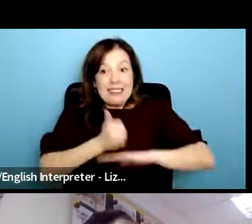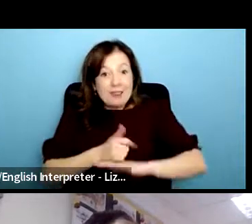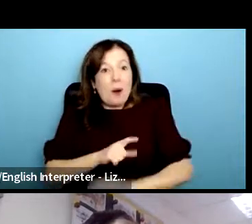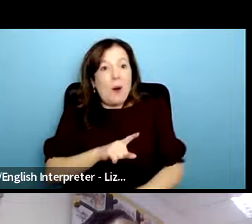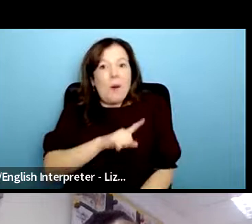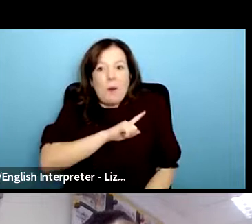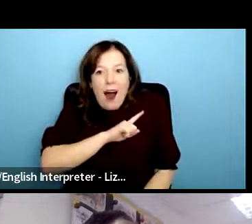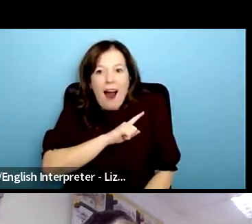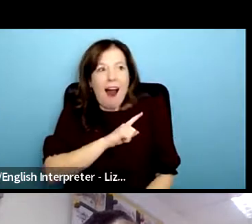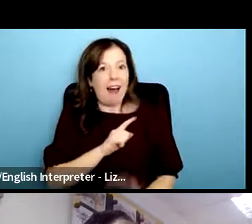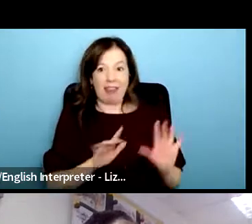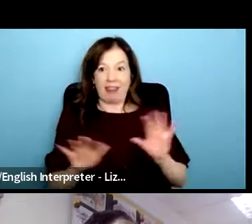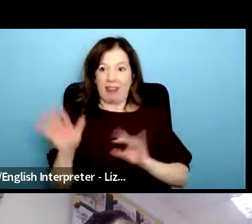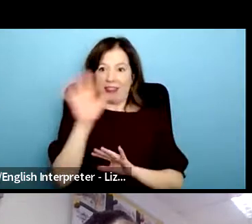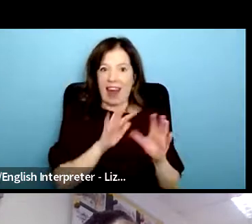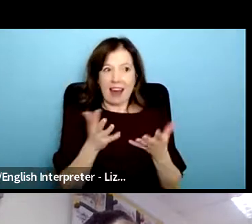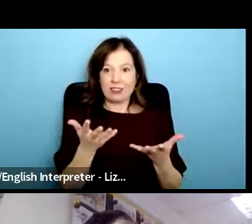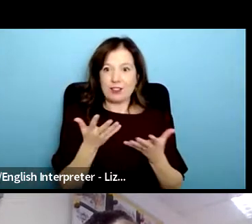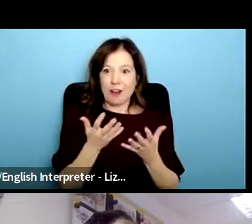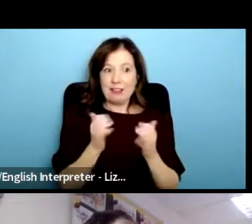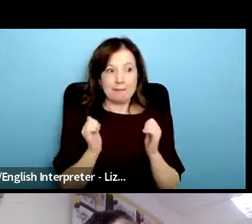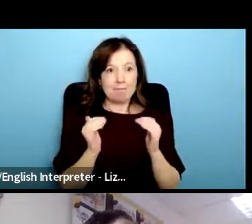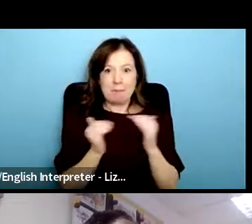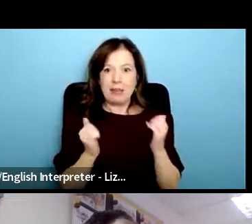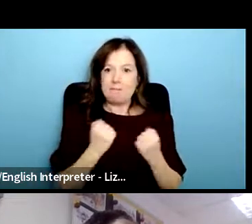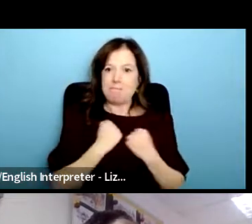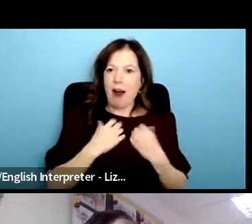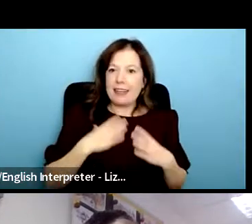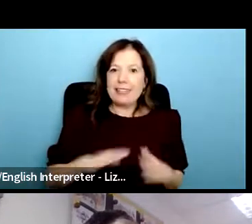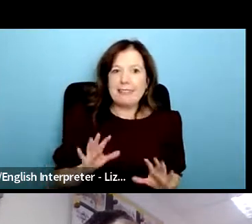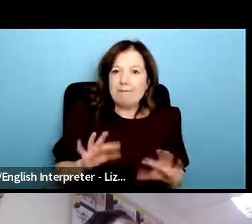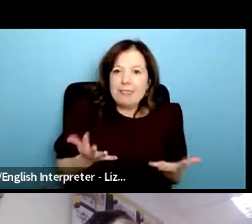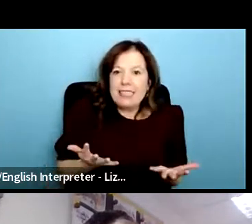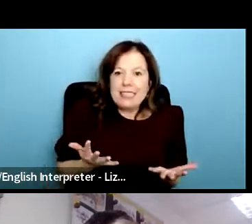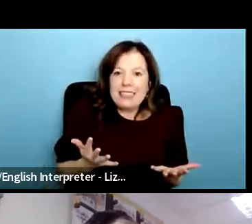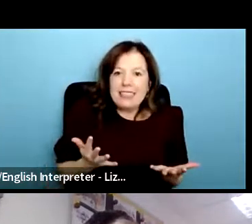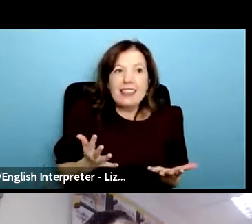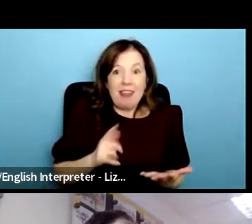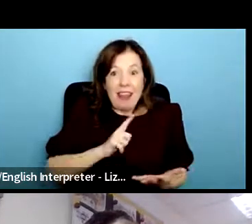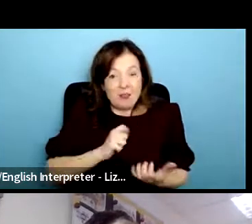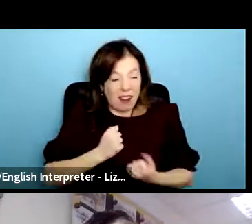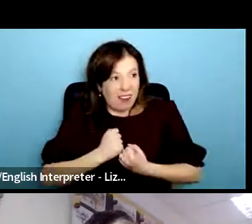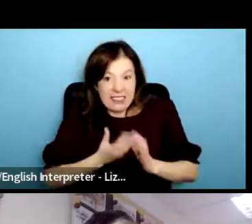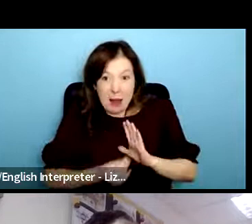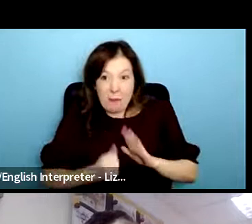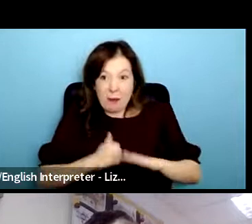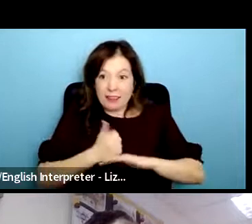aren't there in their local context meeting that need um but there are bigger organizations that